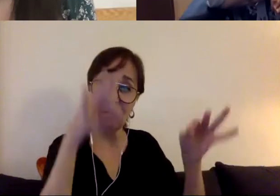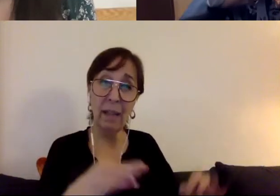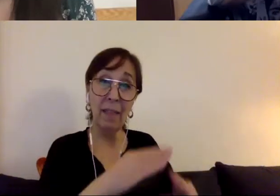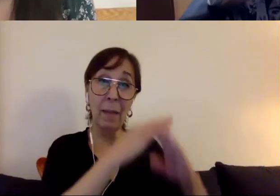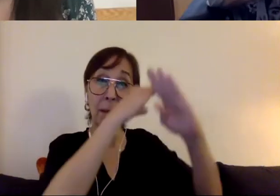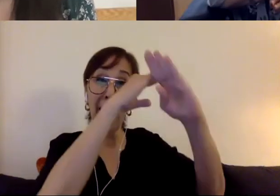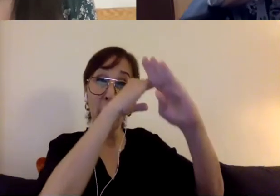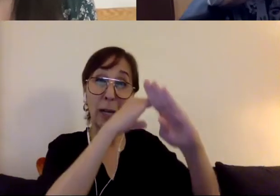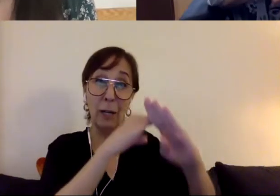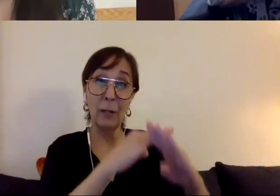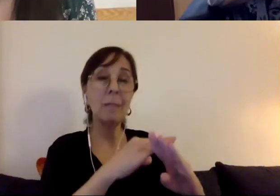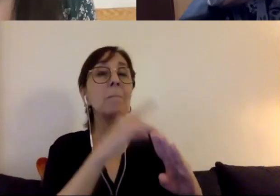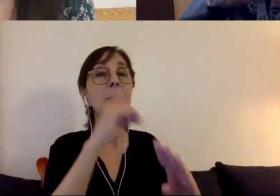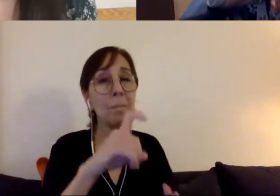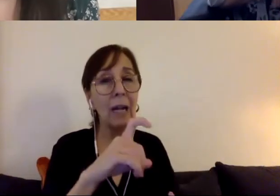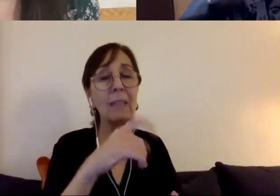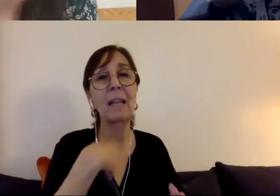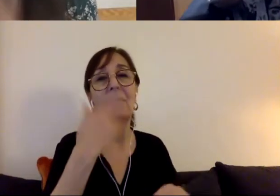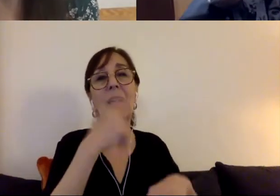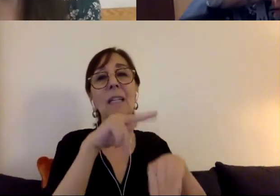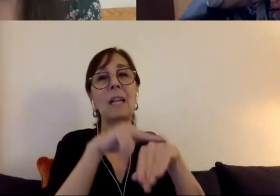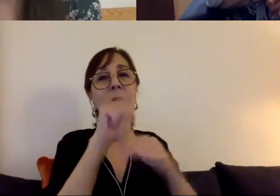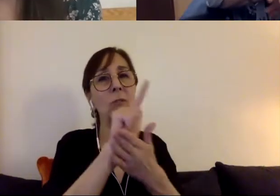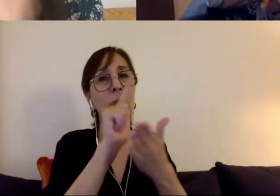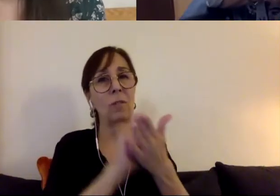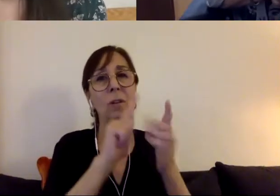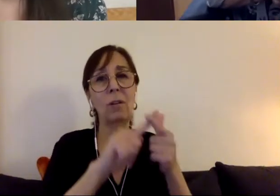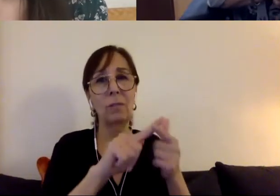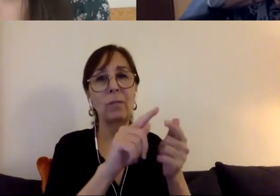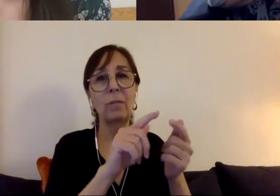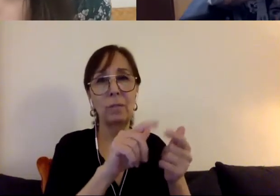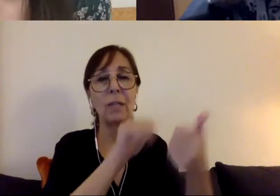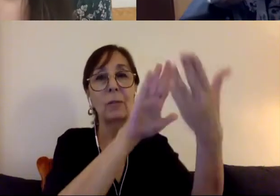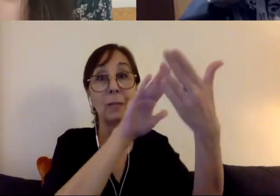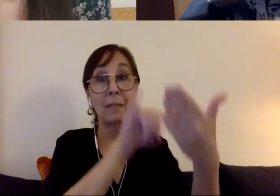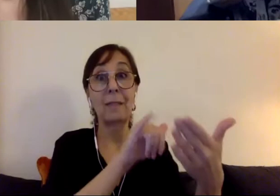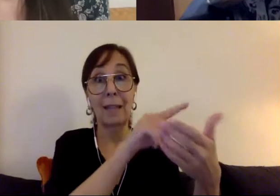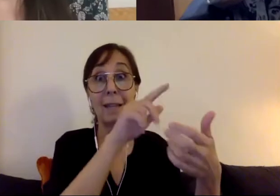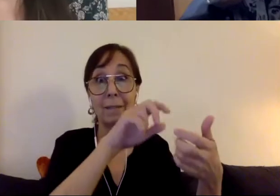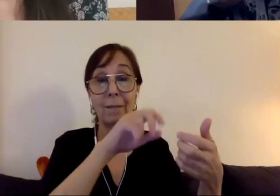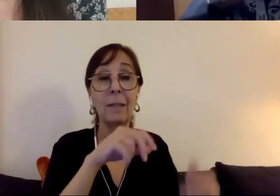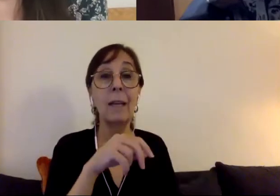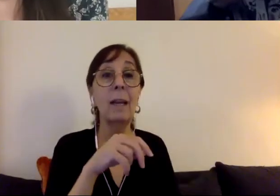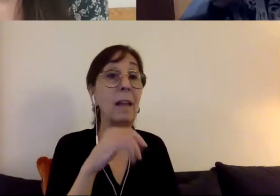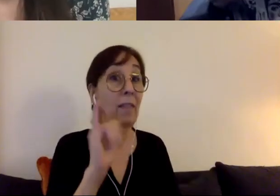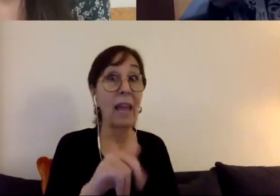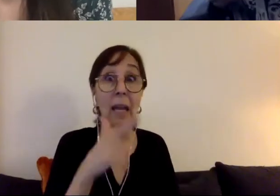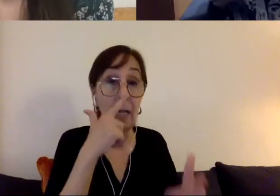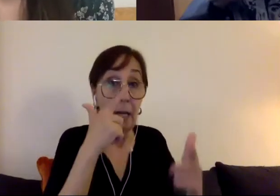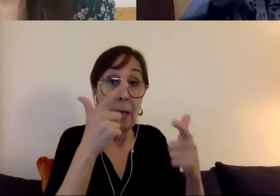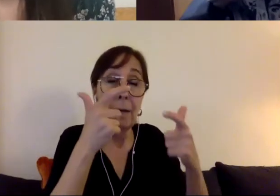have a national law. And that really I think was a monumental